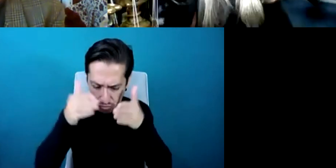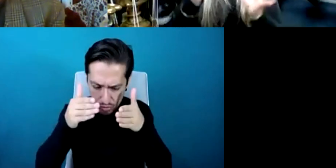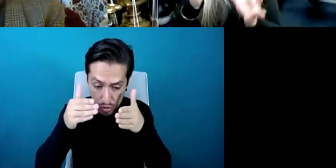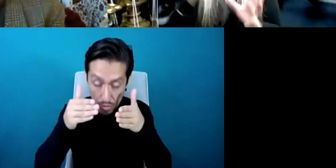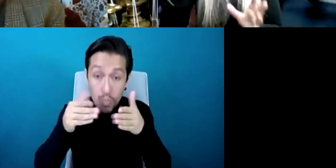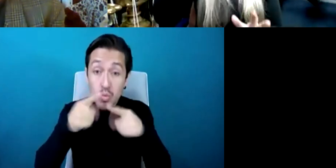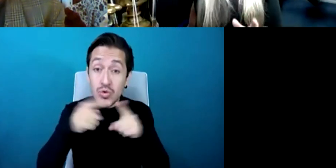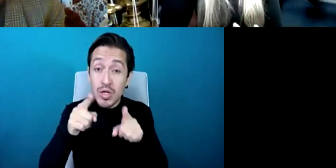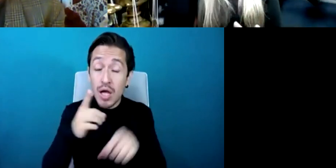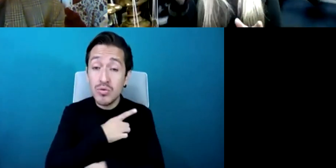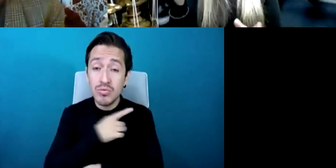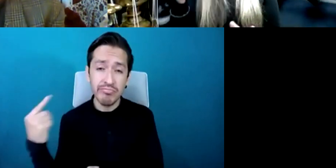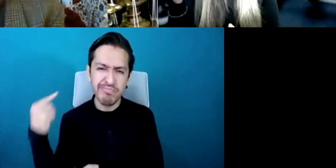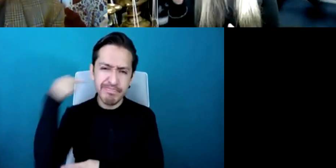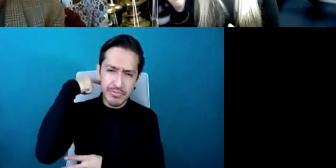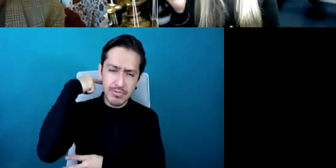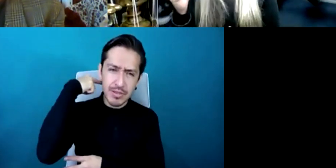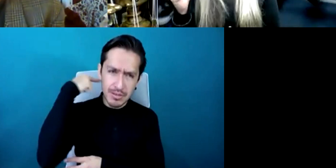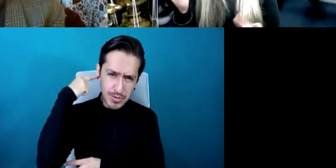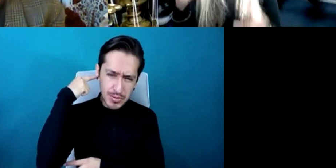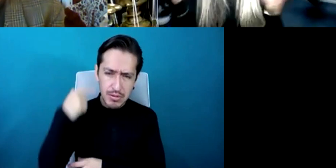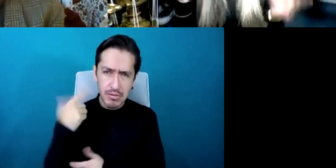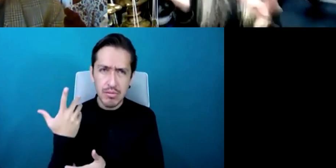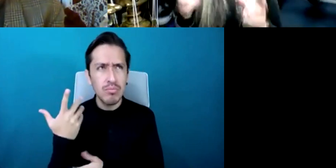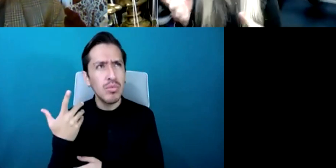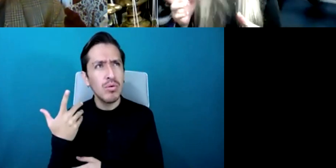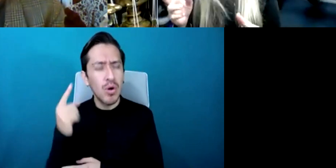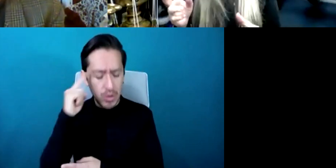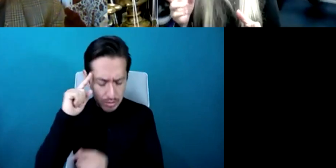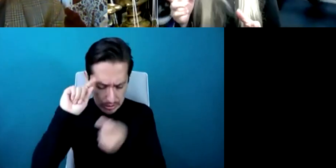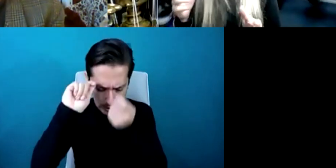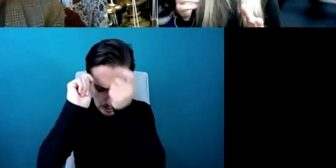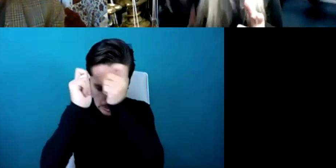drum and of course a timpani is very resonant but we hadn't really thought about that at the time